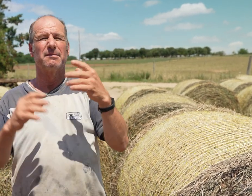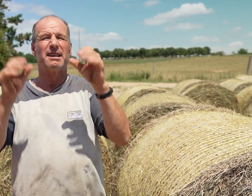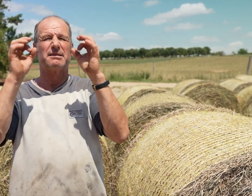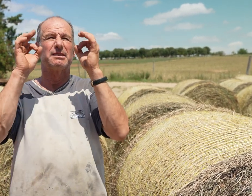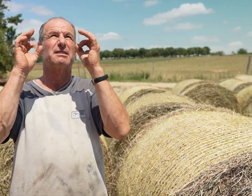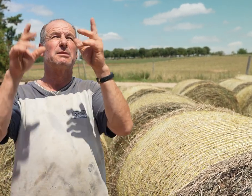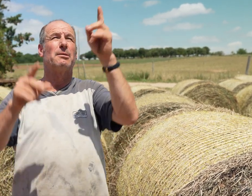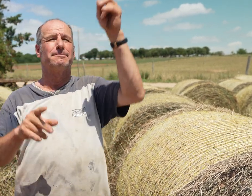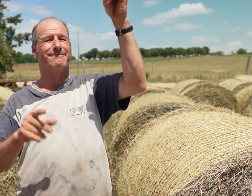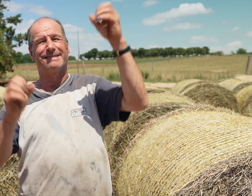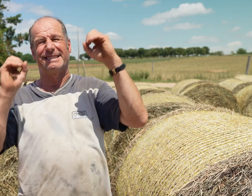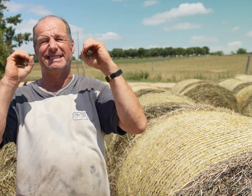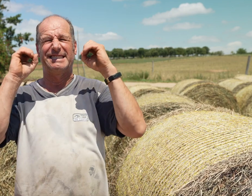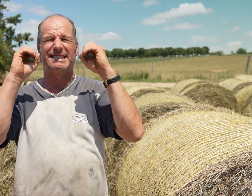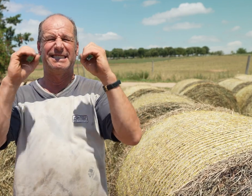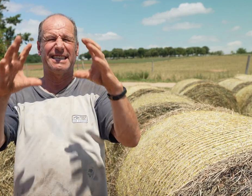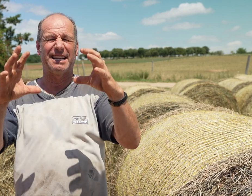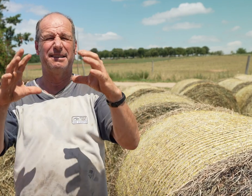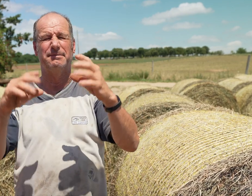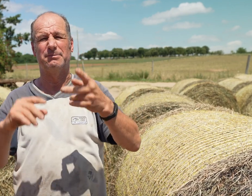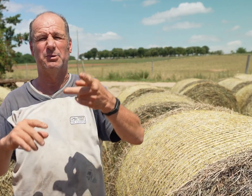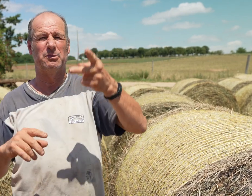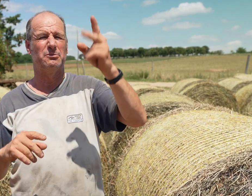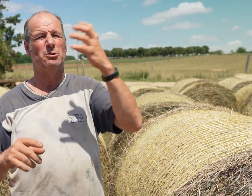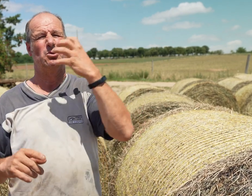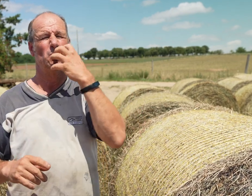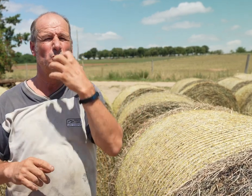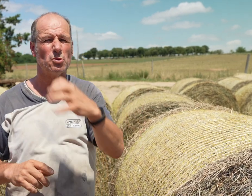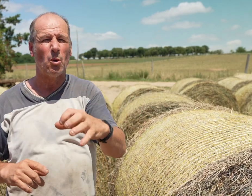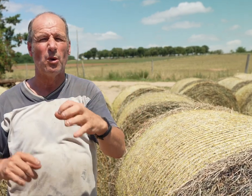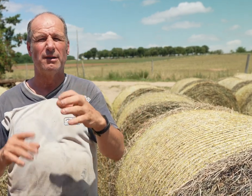But there was a huge drought and the crops overheated and